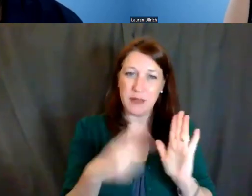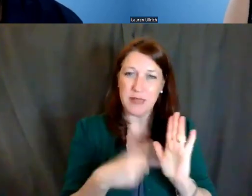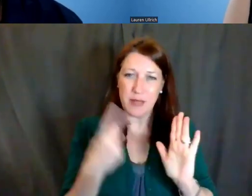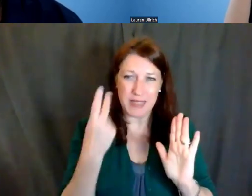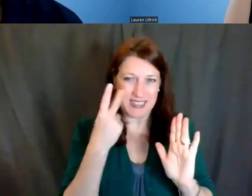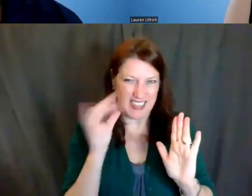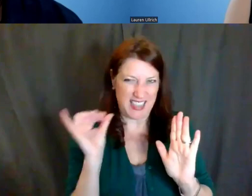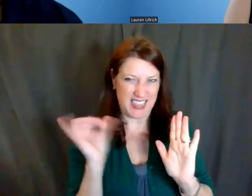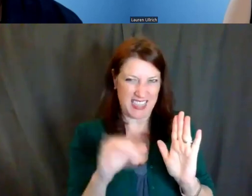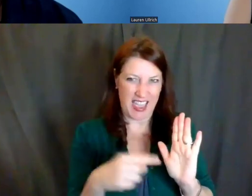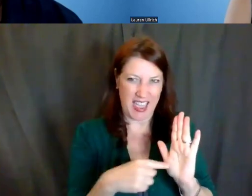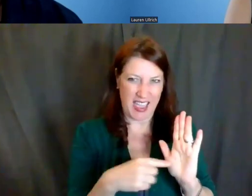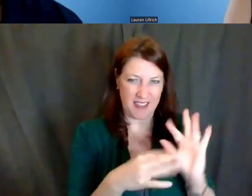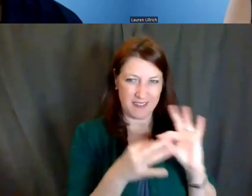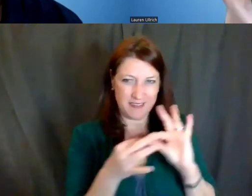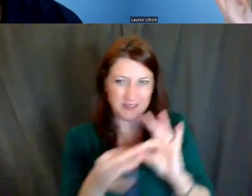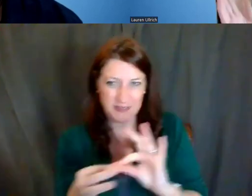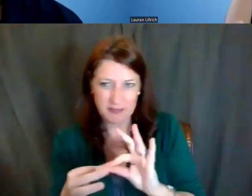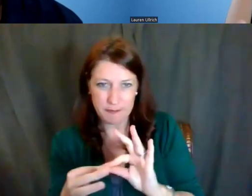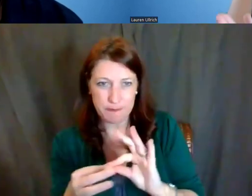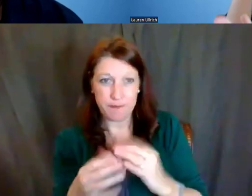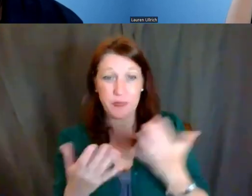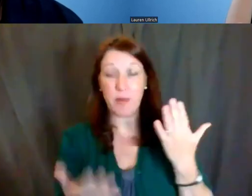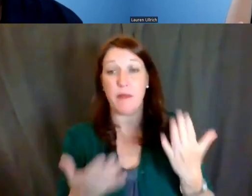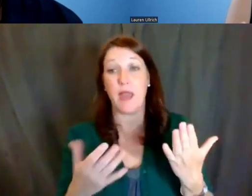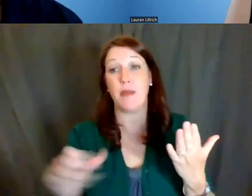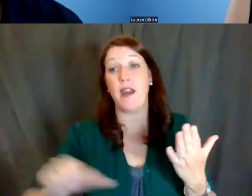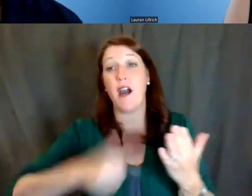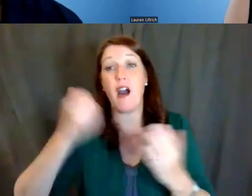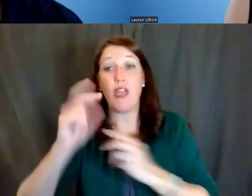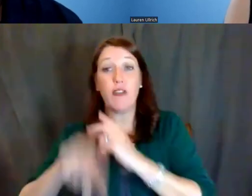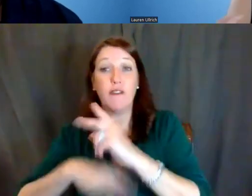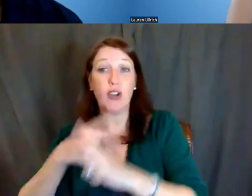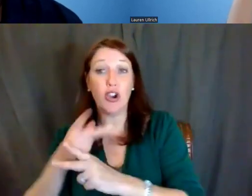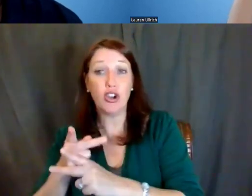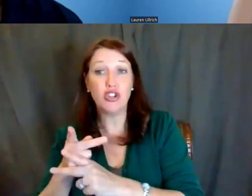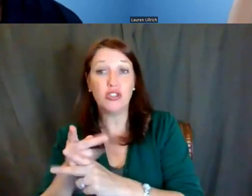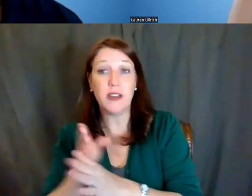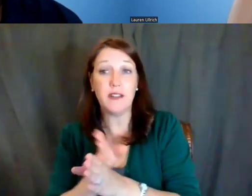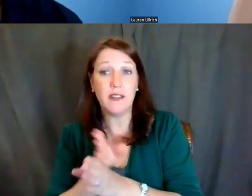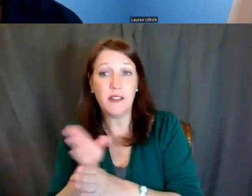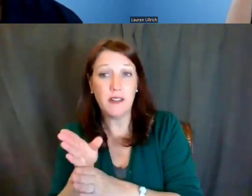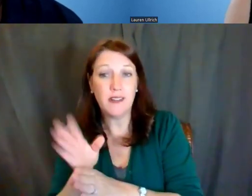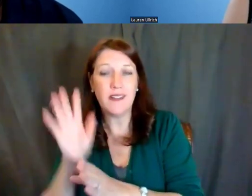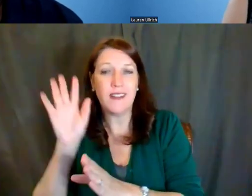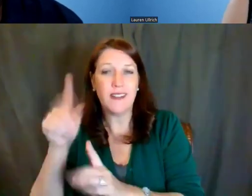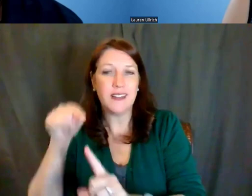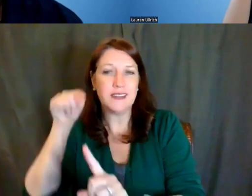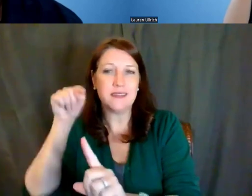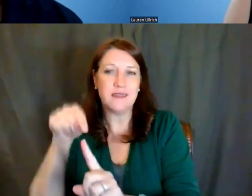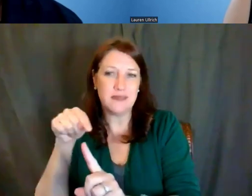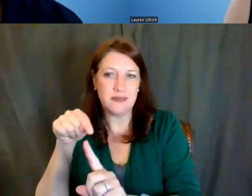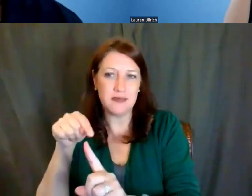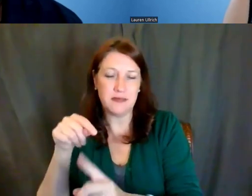And they'll have maybe another version that has something specific to them. And it doesn't have to be diversity,